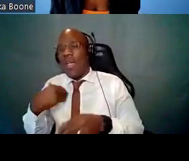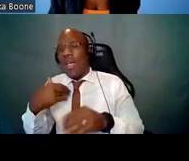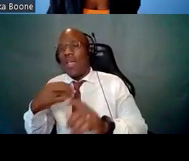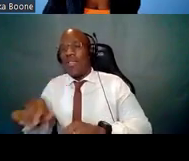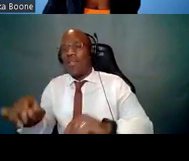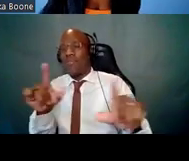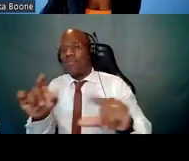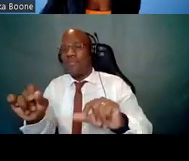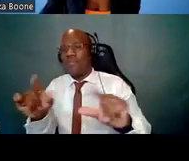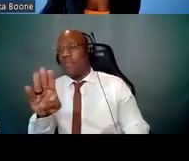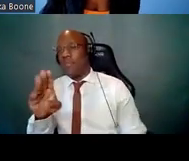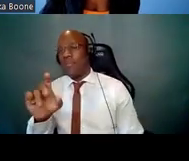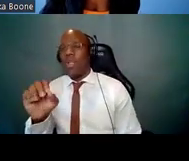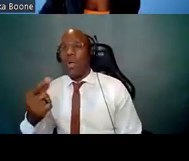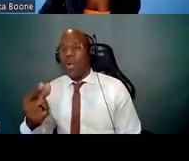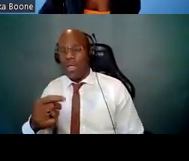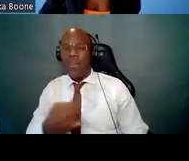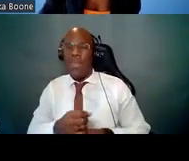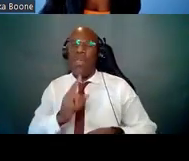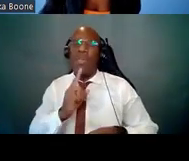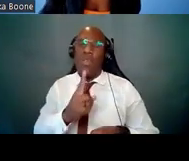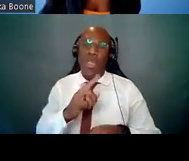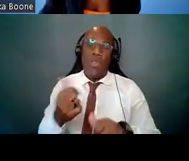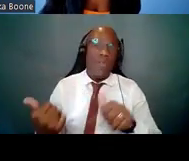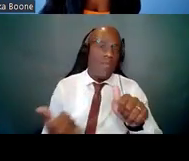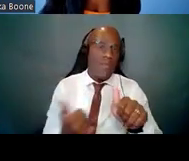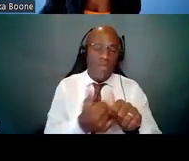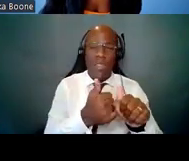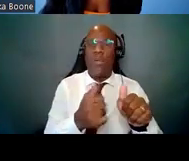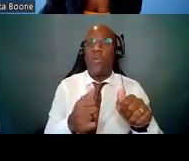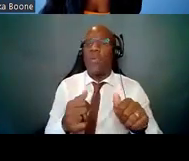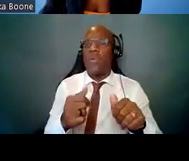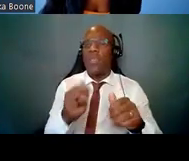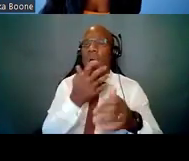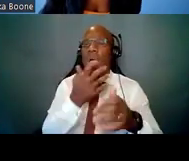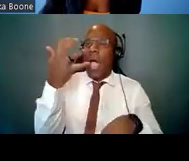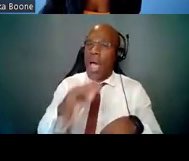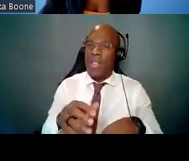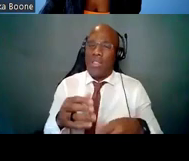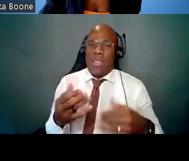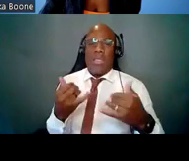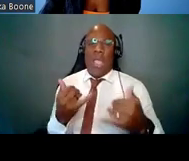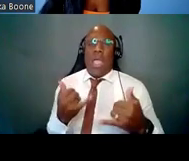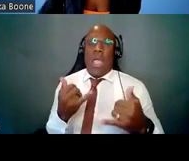coming out of NIH by subscribing to the Extramural Nexus and the Open Mike Blog.